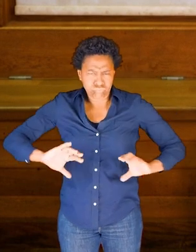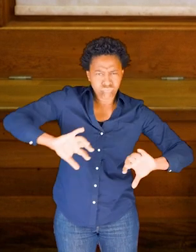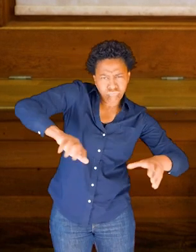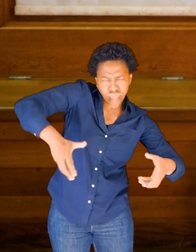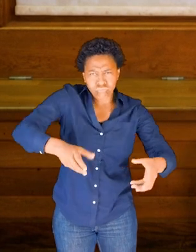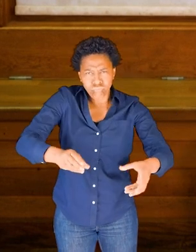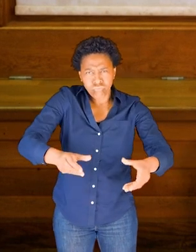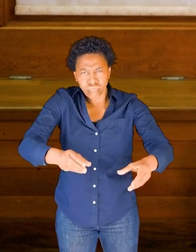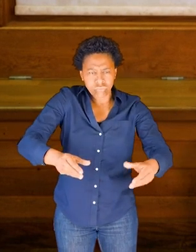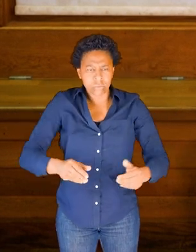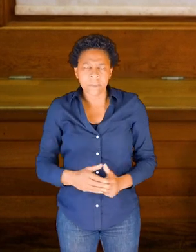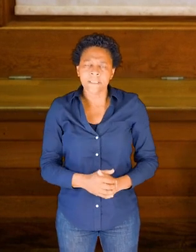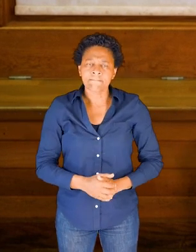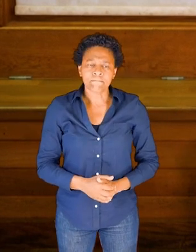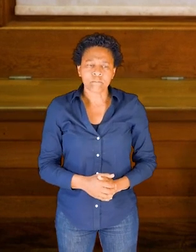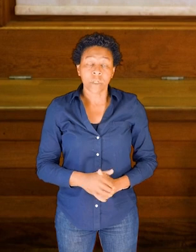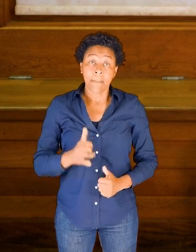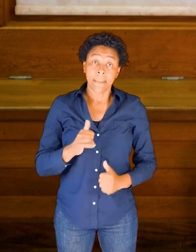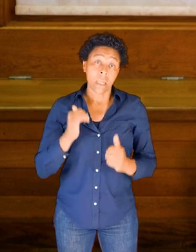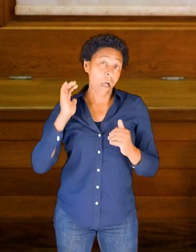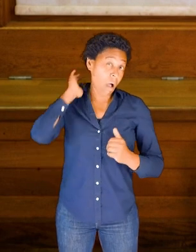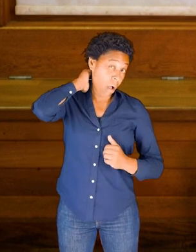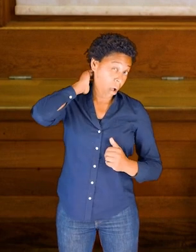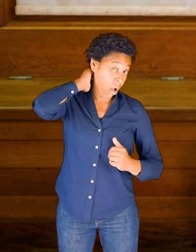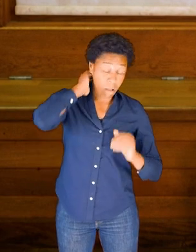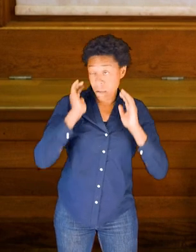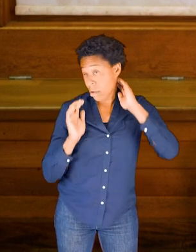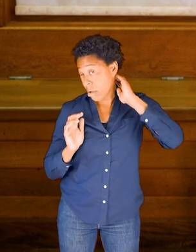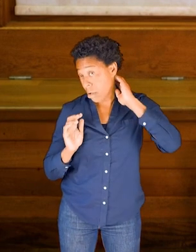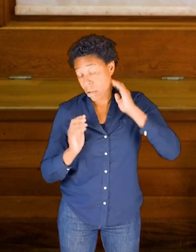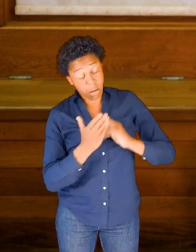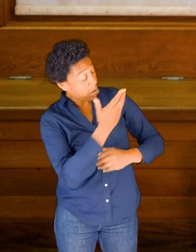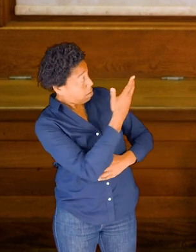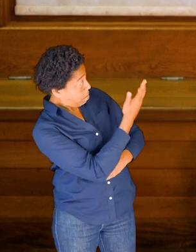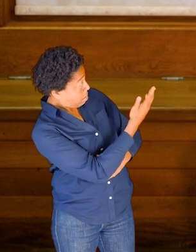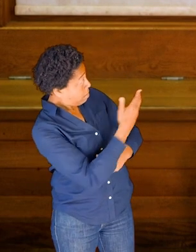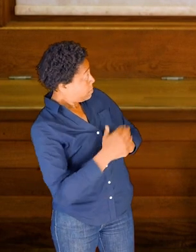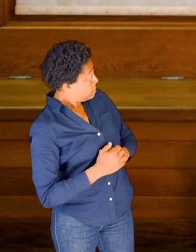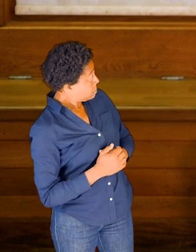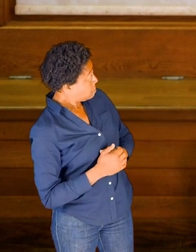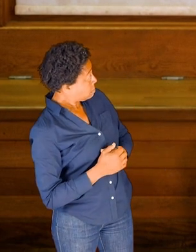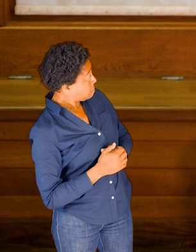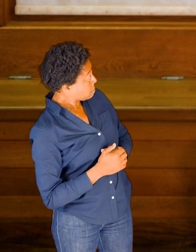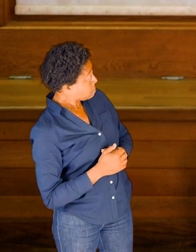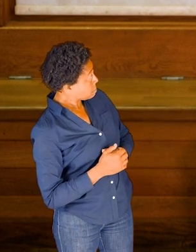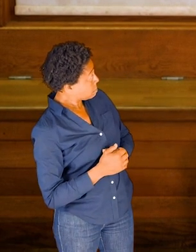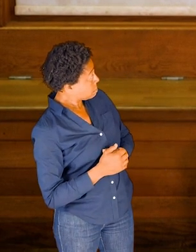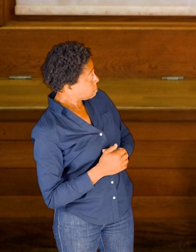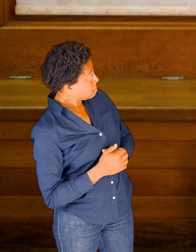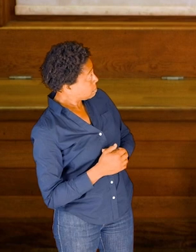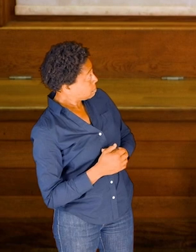I can also perhaps more easily find the bones in my upper back too.